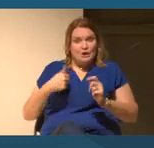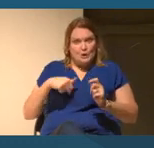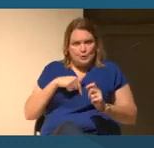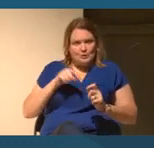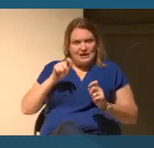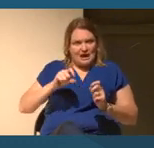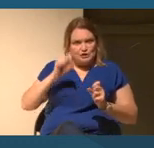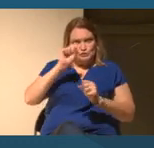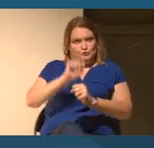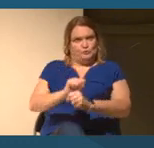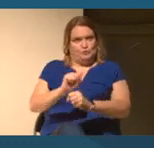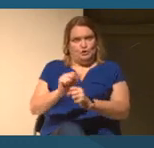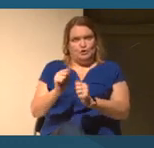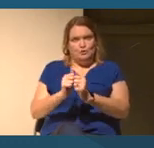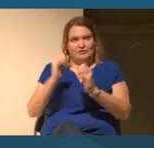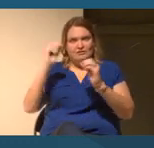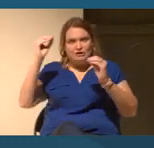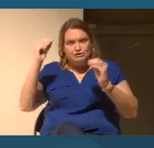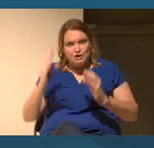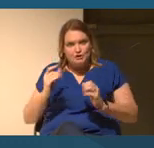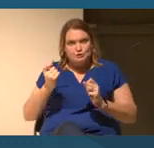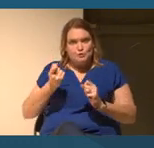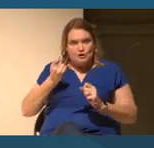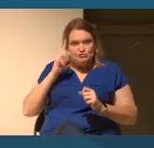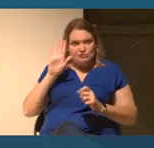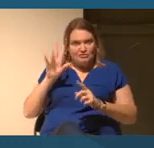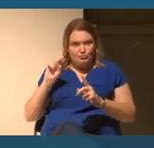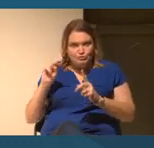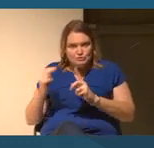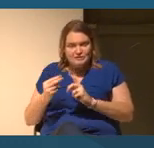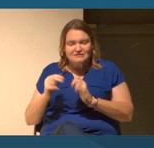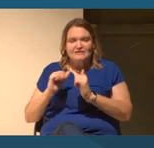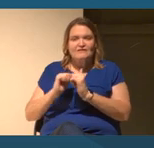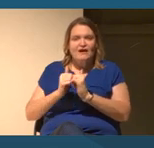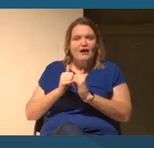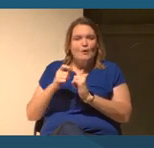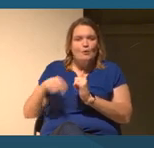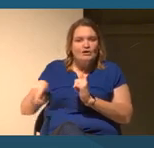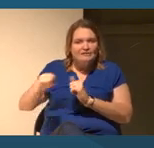educators to understand where they were coming from, how they were being trained, how they